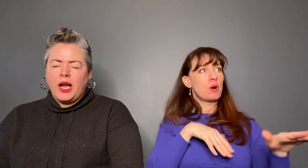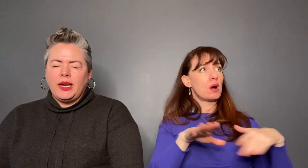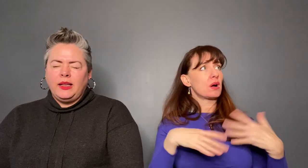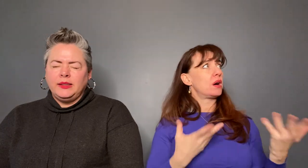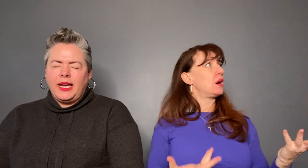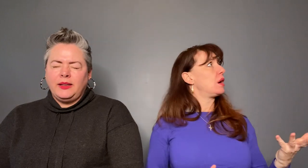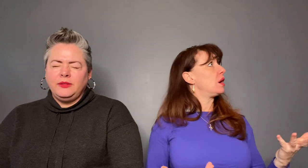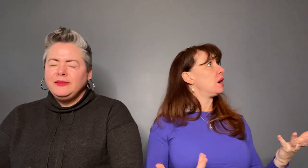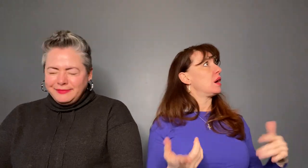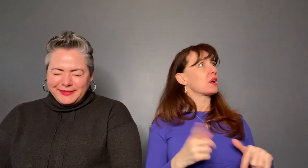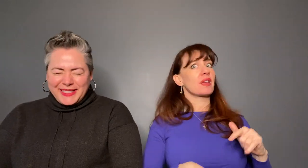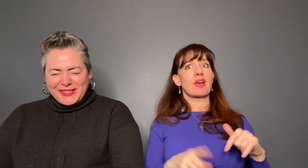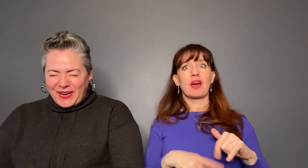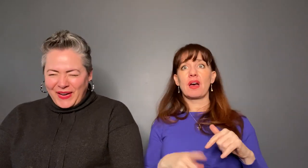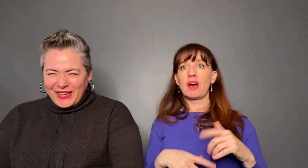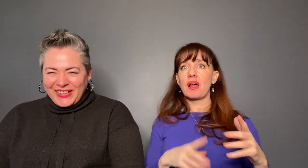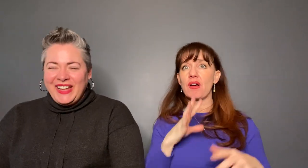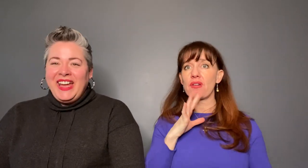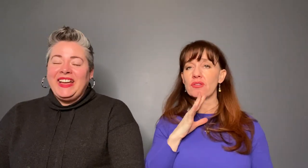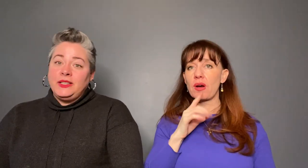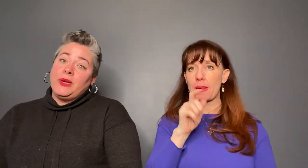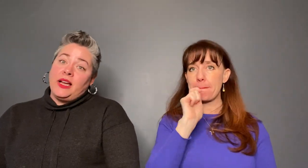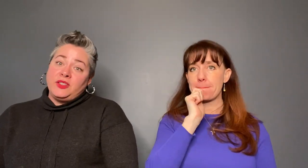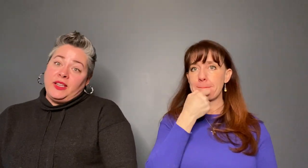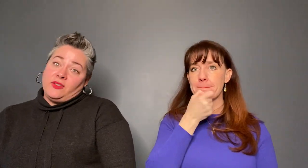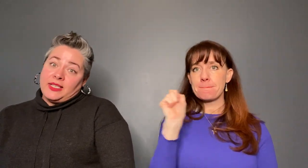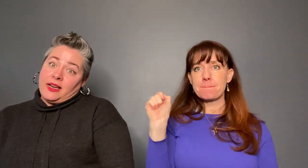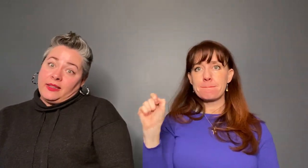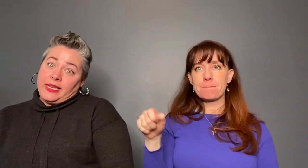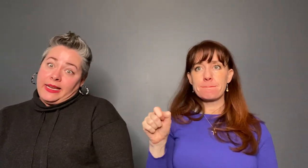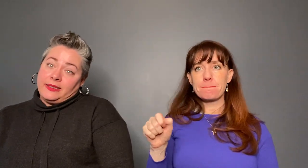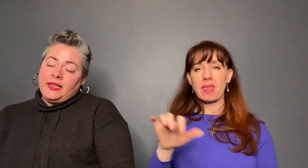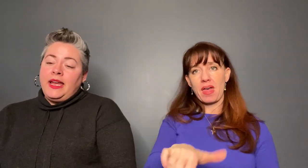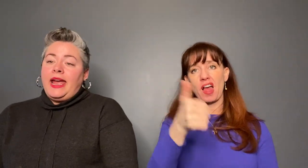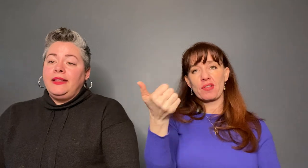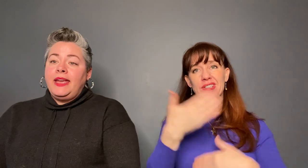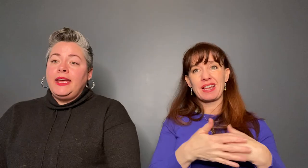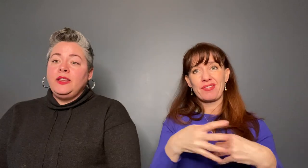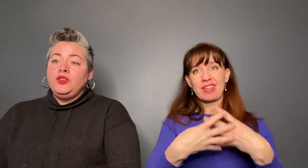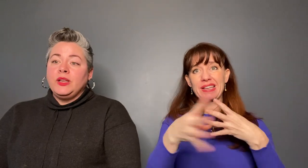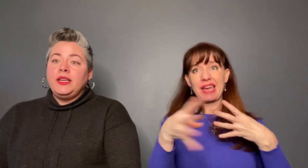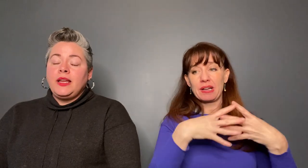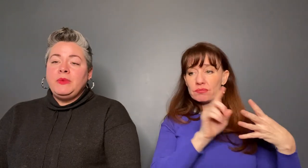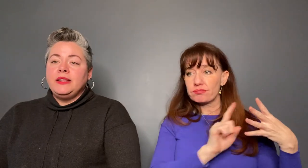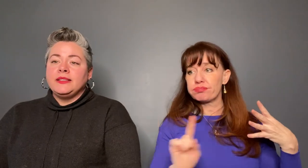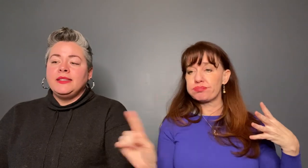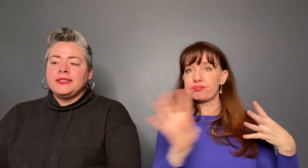not allowed to talk until we got to the other side of the gate. The sound of them